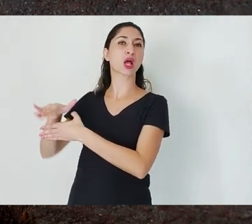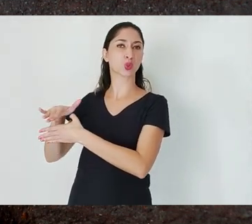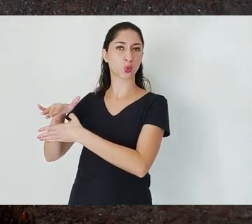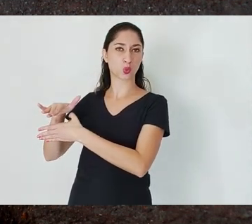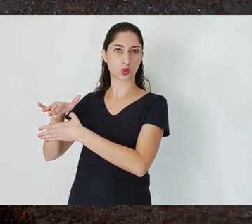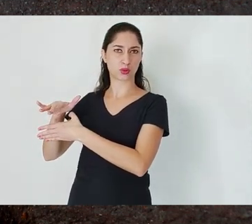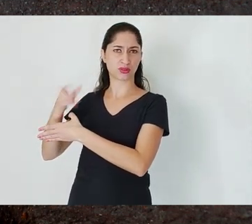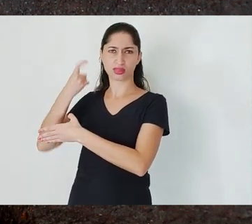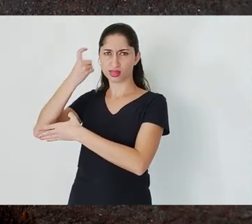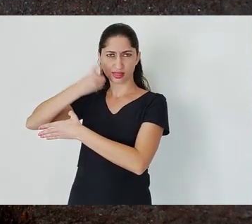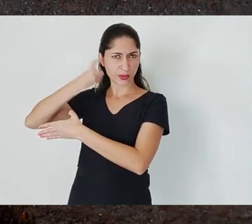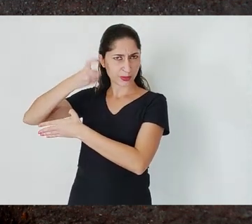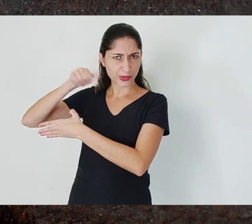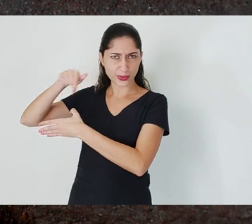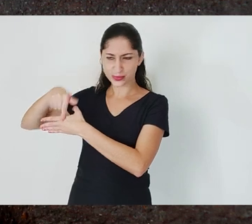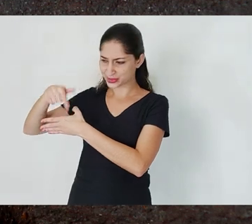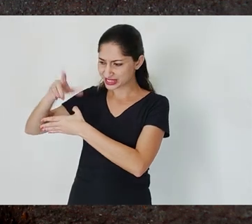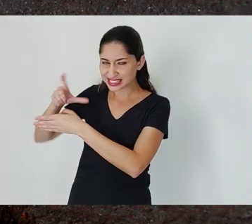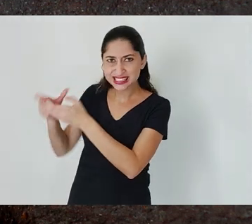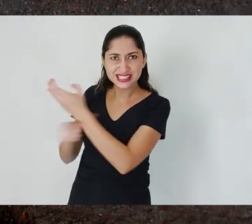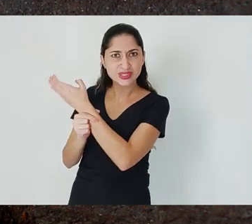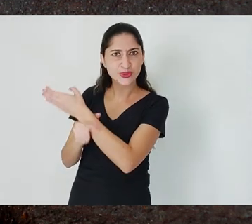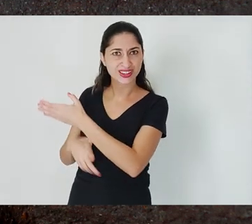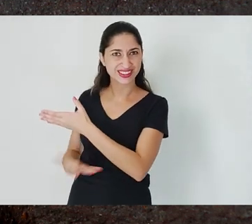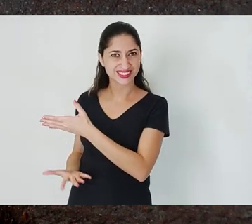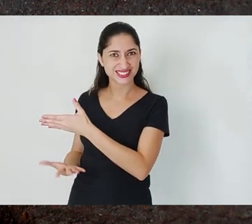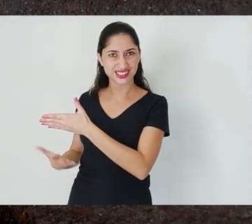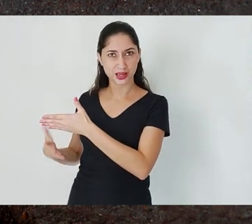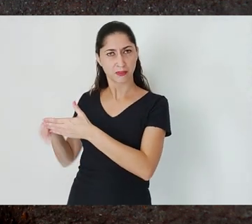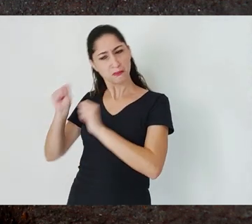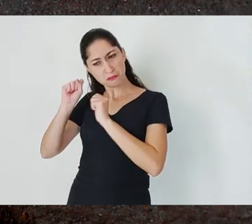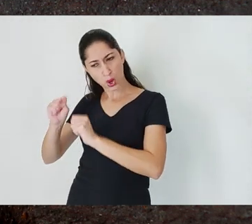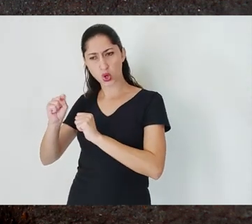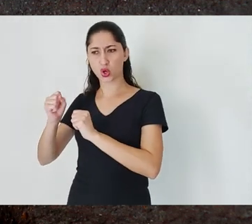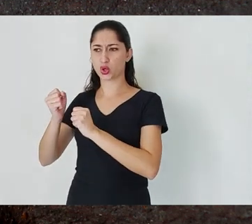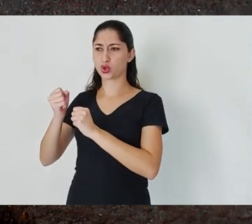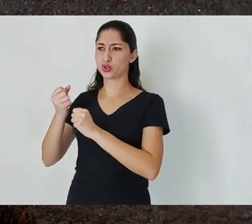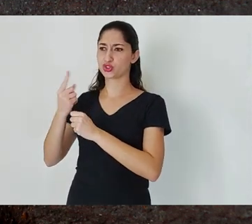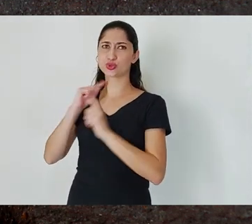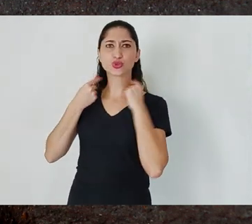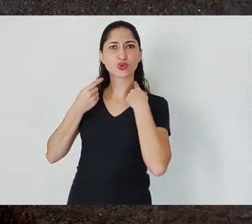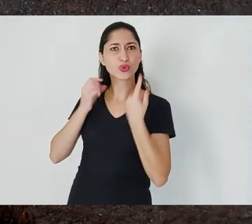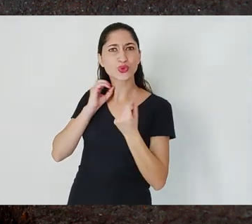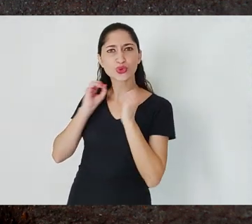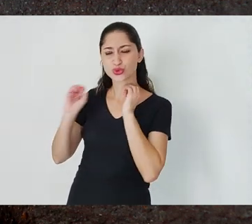The mining sector did not bother to search for another way of disposal such as dry tailings. It didn't care